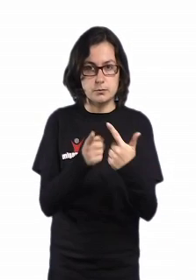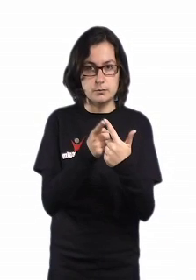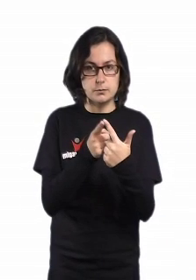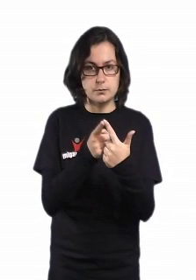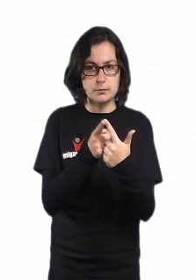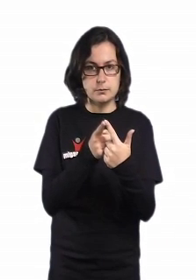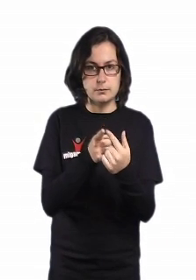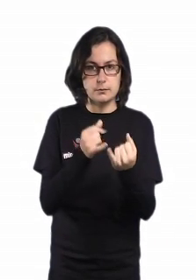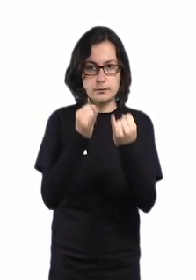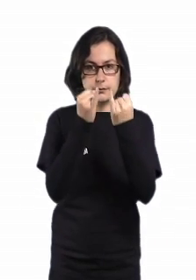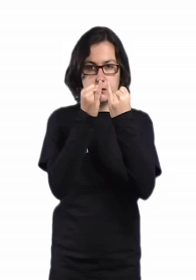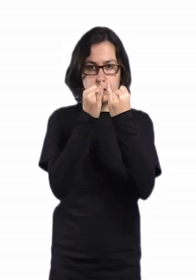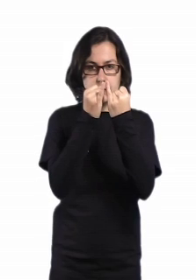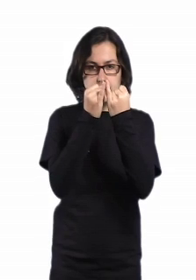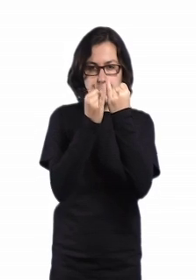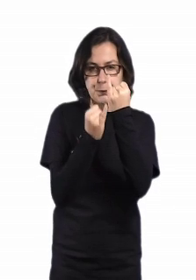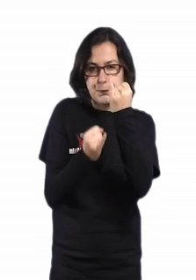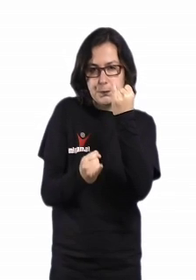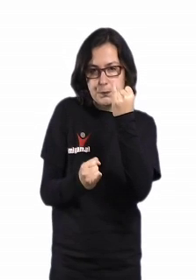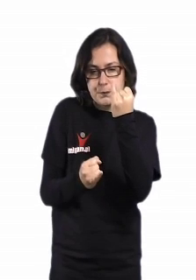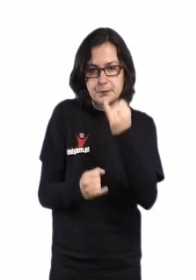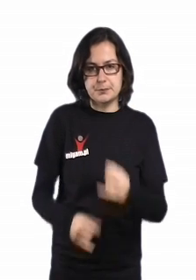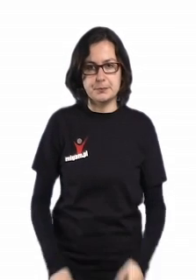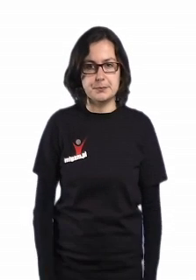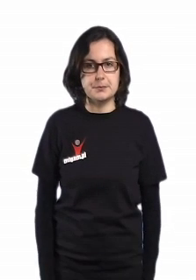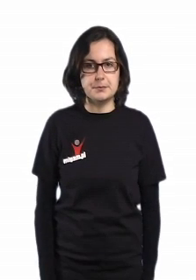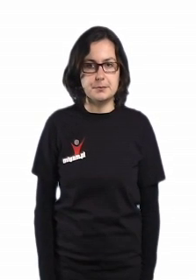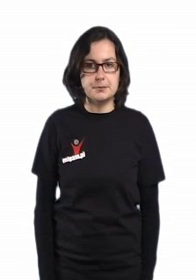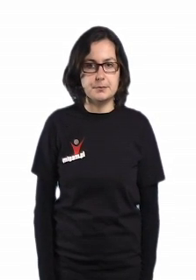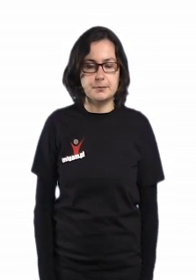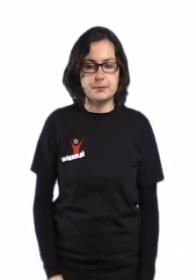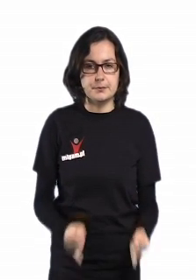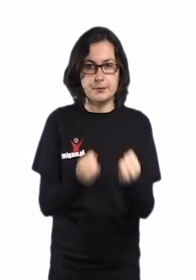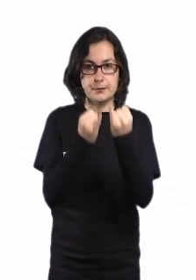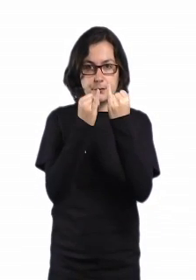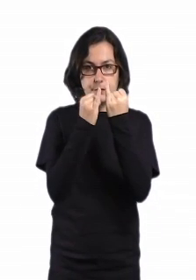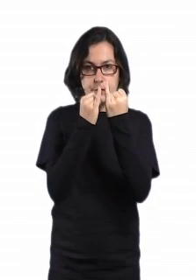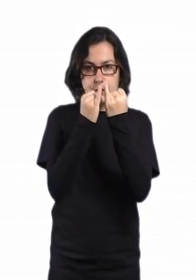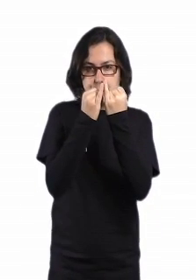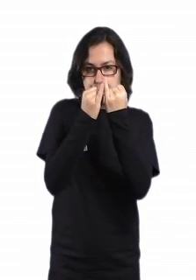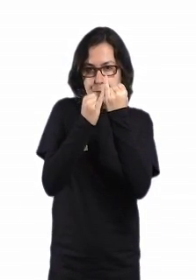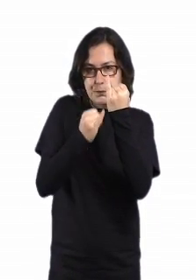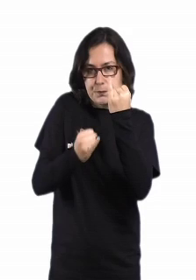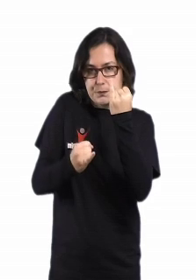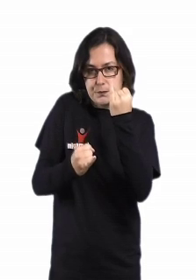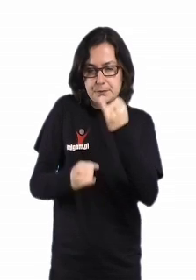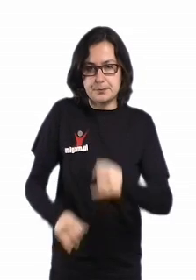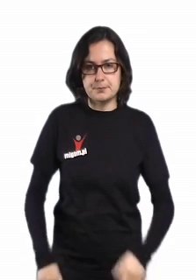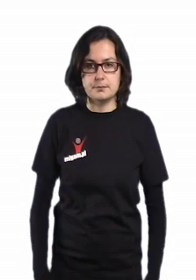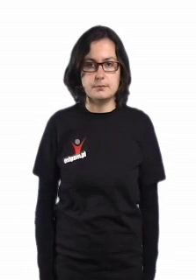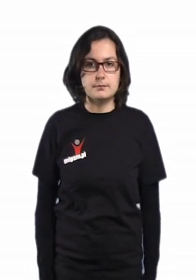2) SLIM